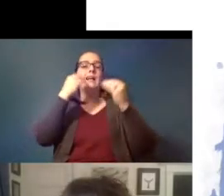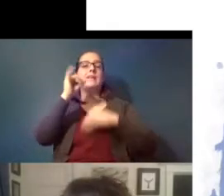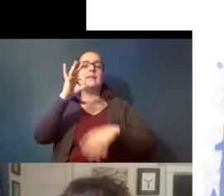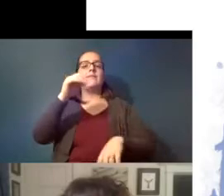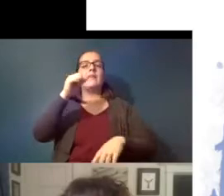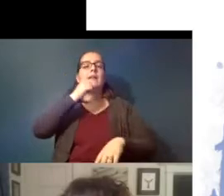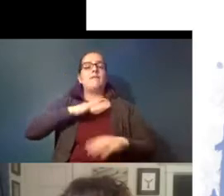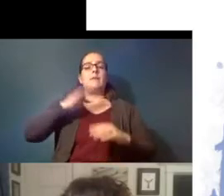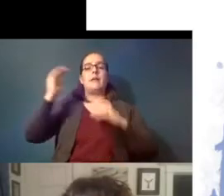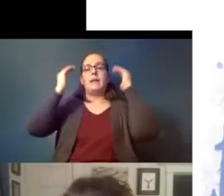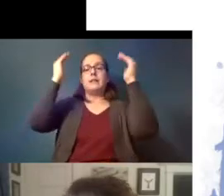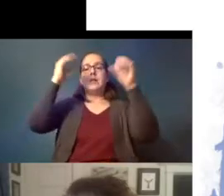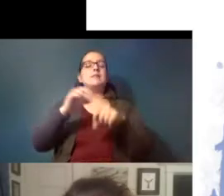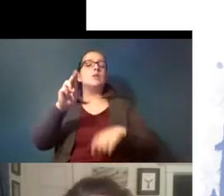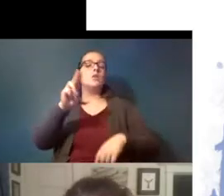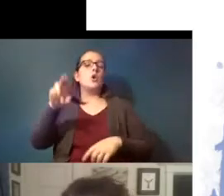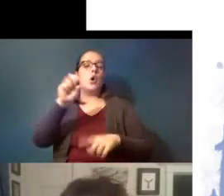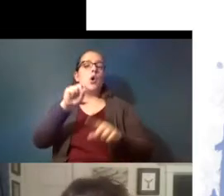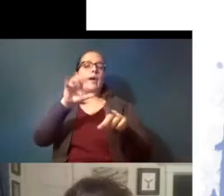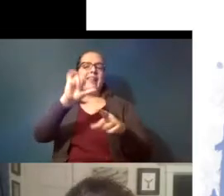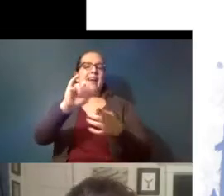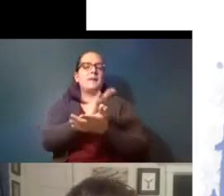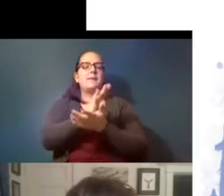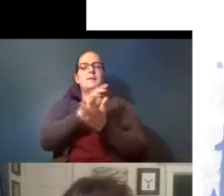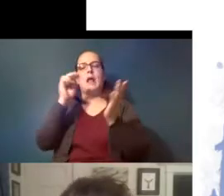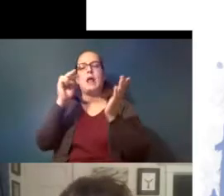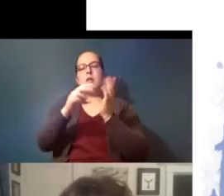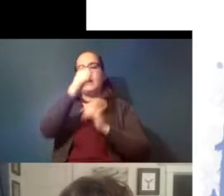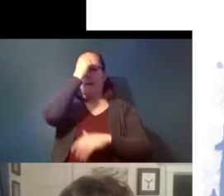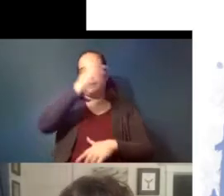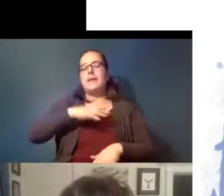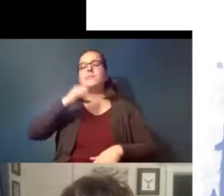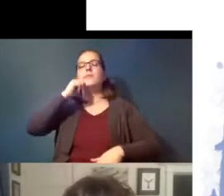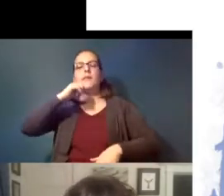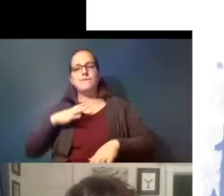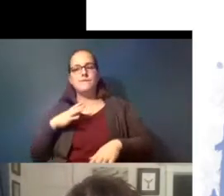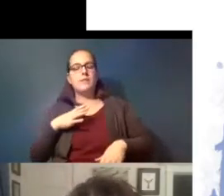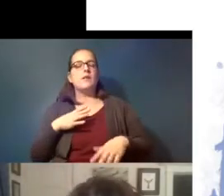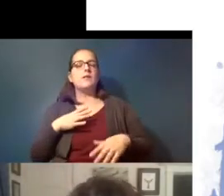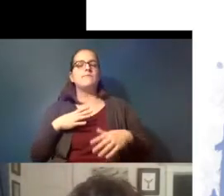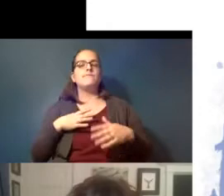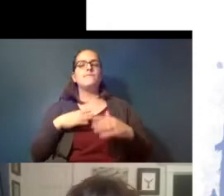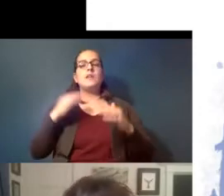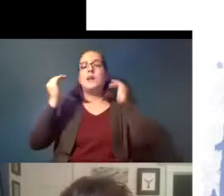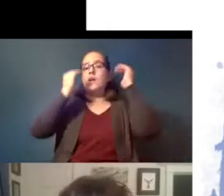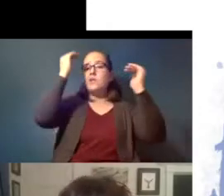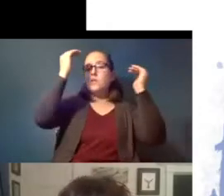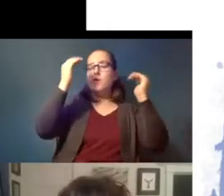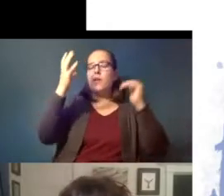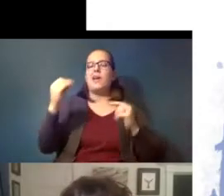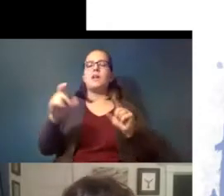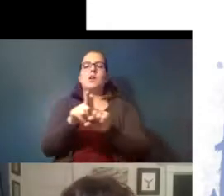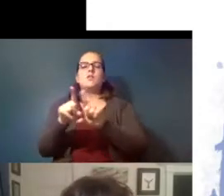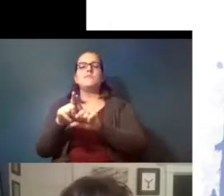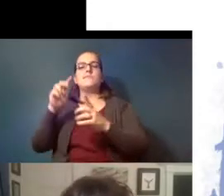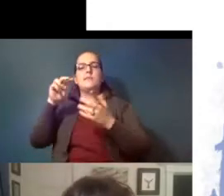usa this paper looked at males females adult stage and then also looked at male and female children